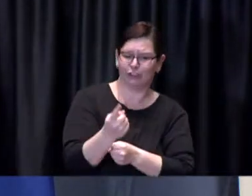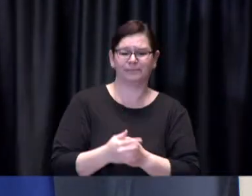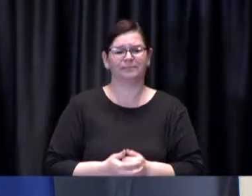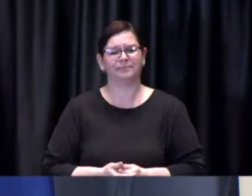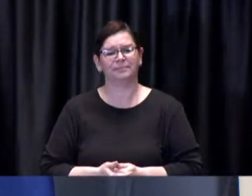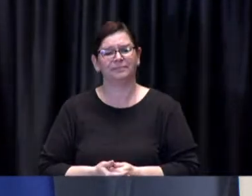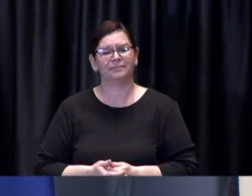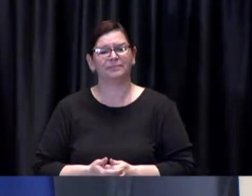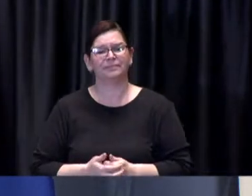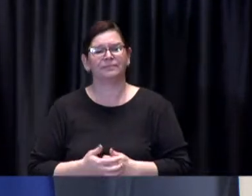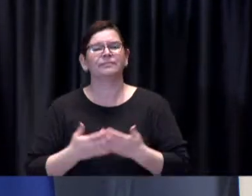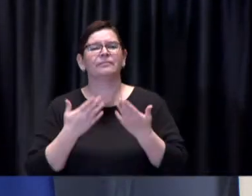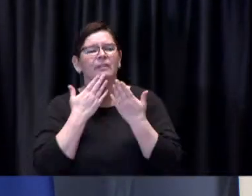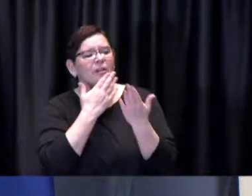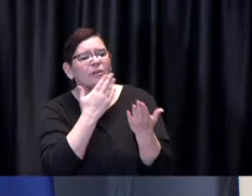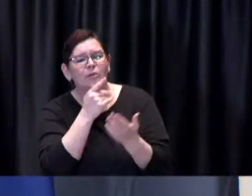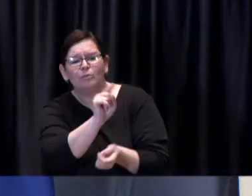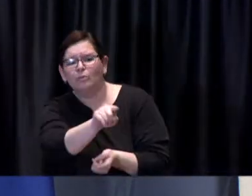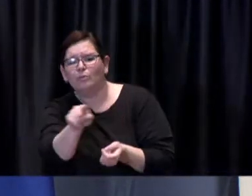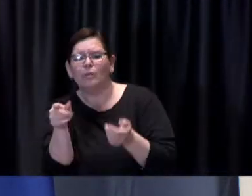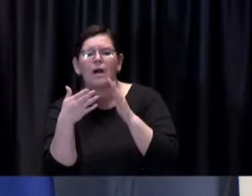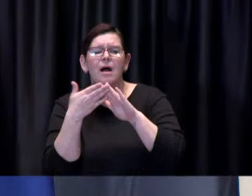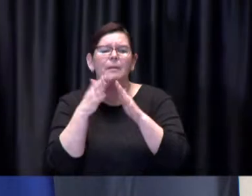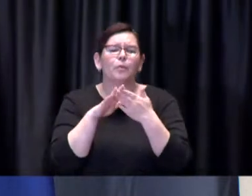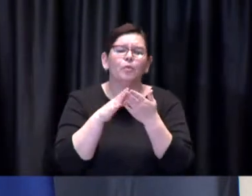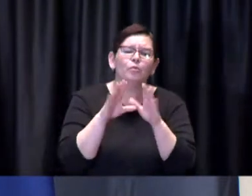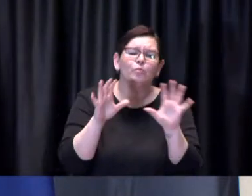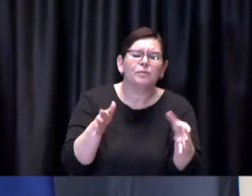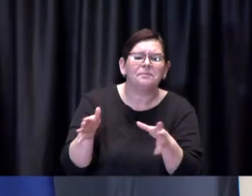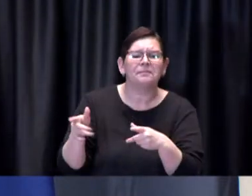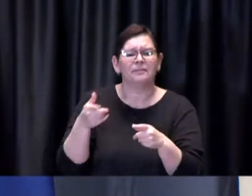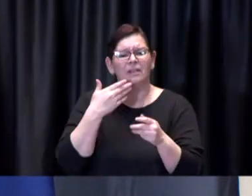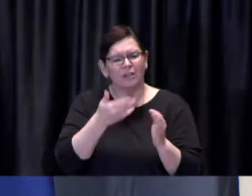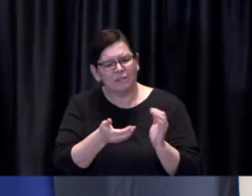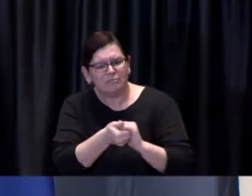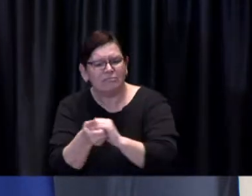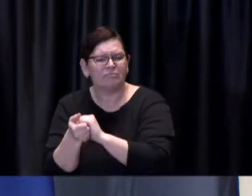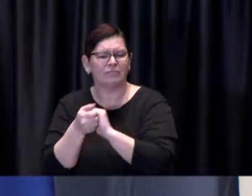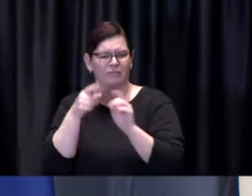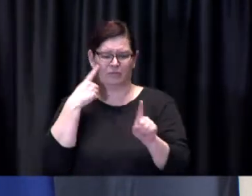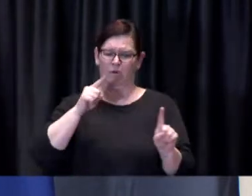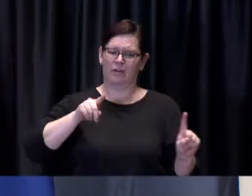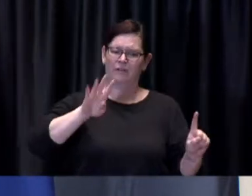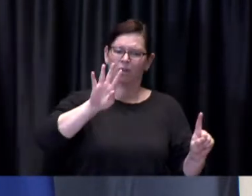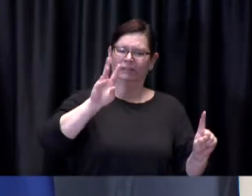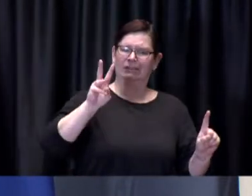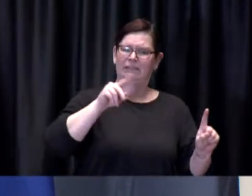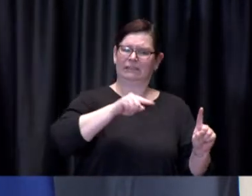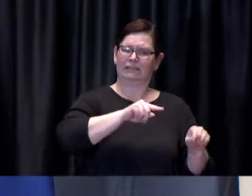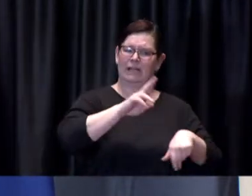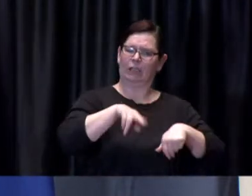who worked with the City to facilitate 46 natural ice rinks in parks across Toronto this winter.